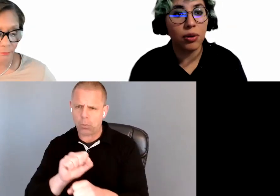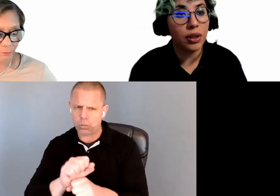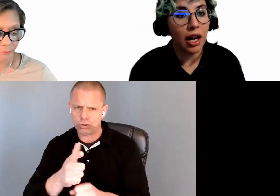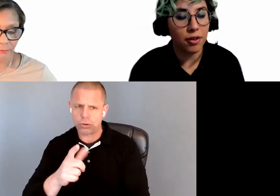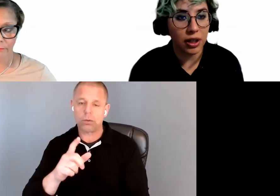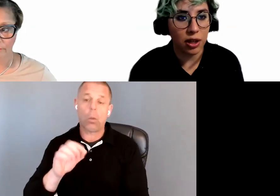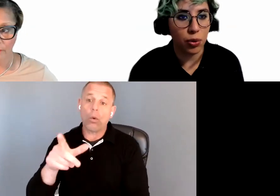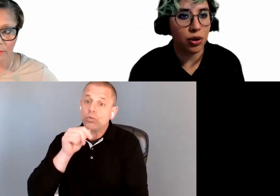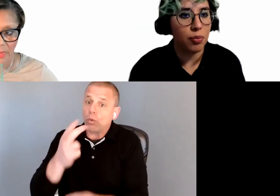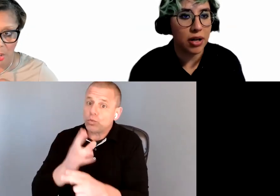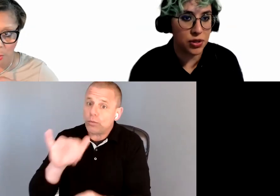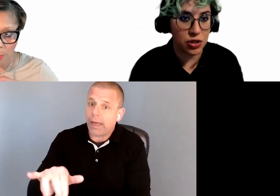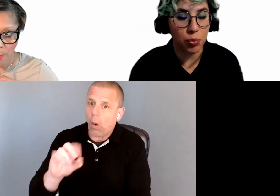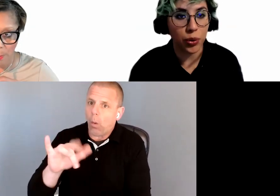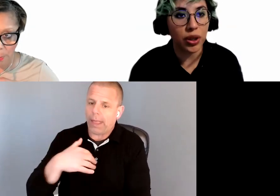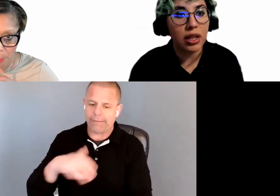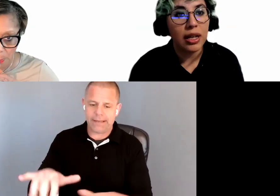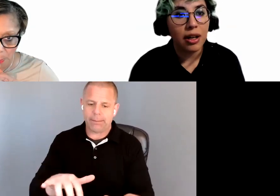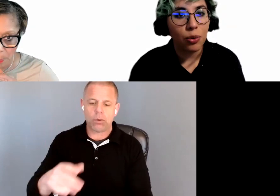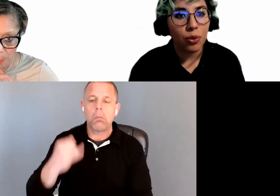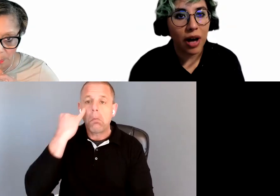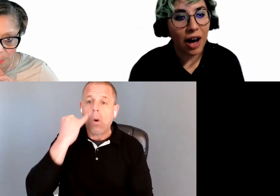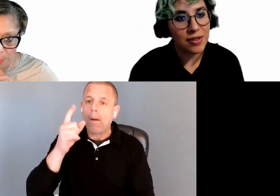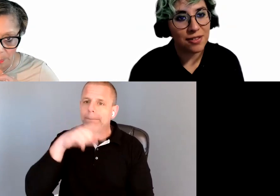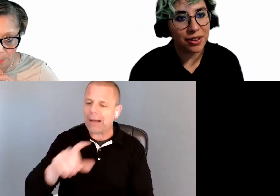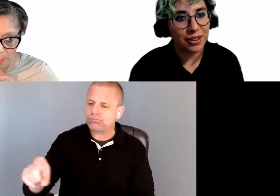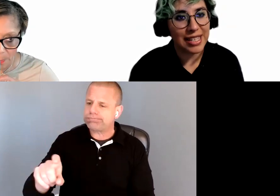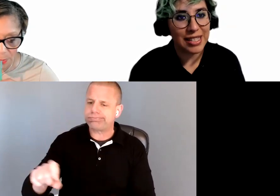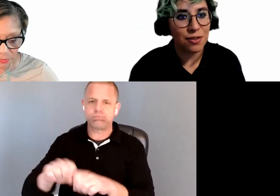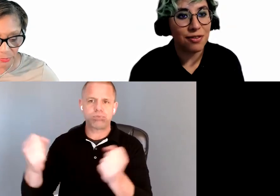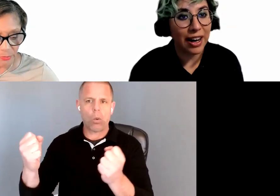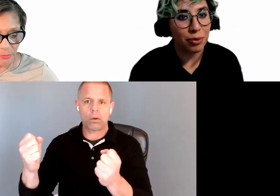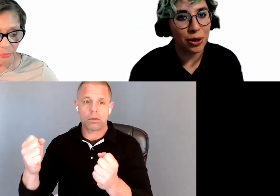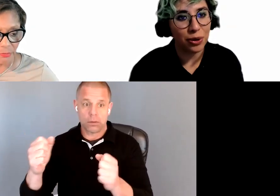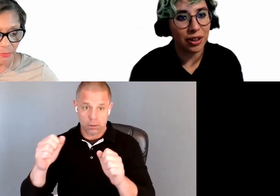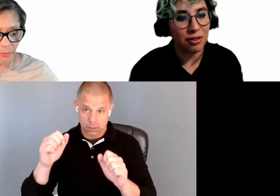only have your keyboard, your mouse just broke. How difficult is it to find what you are looking